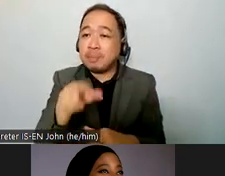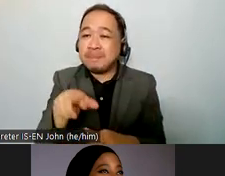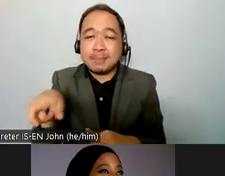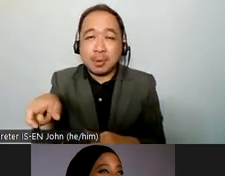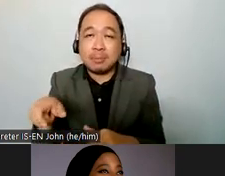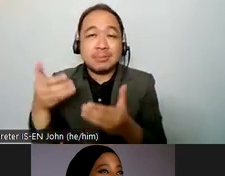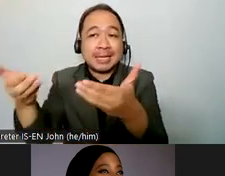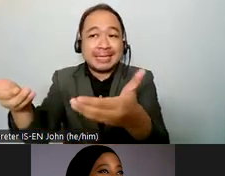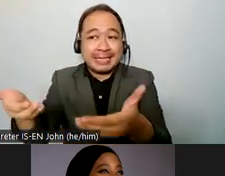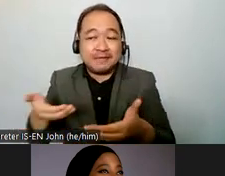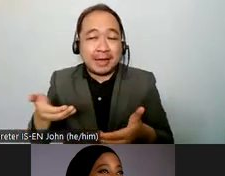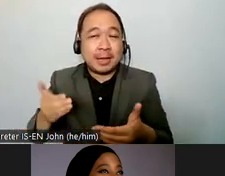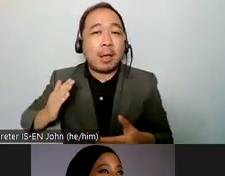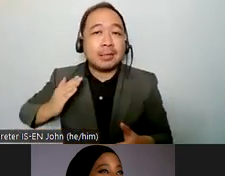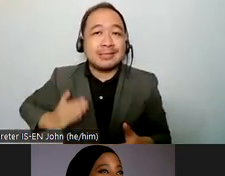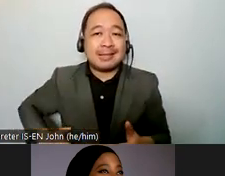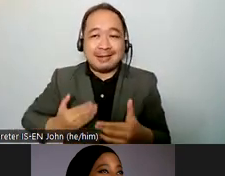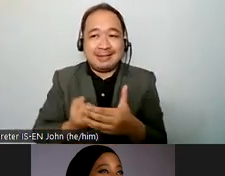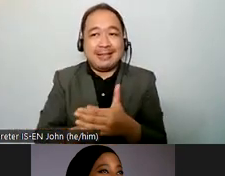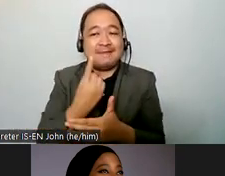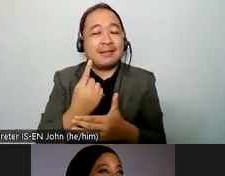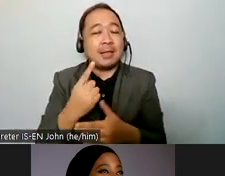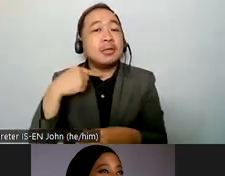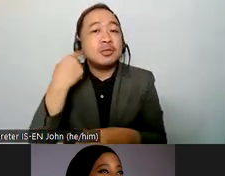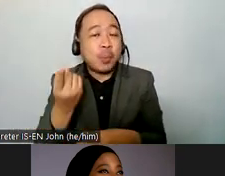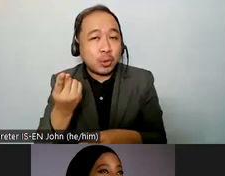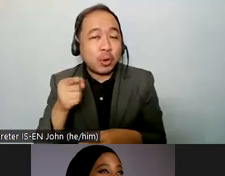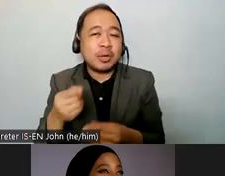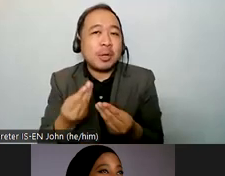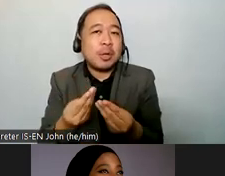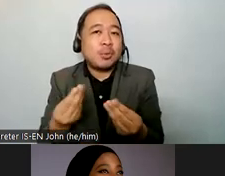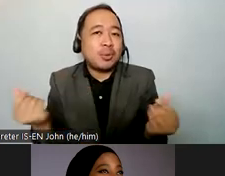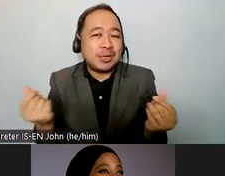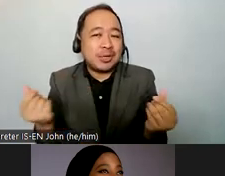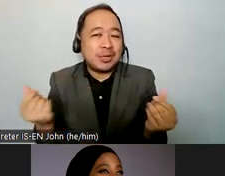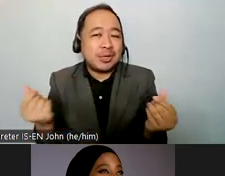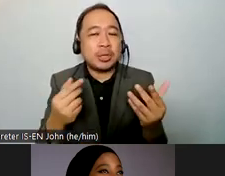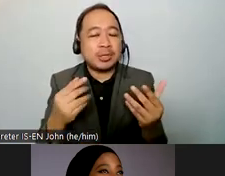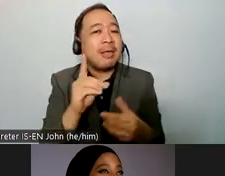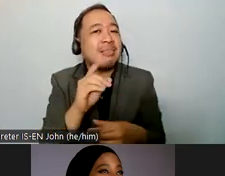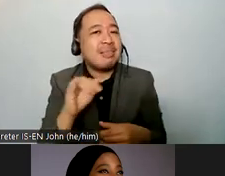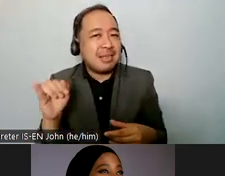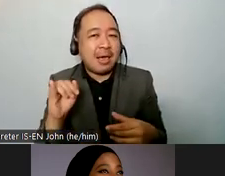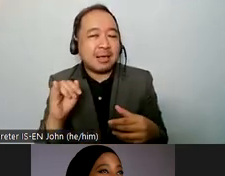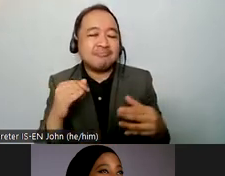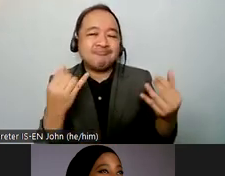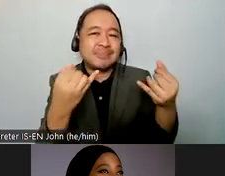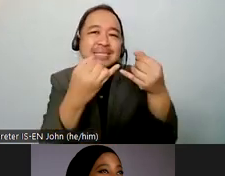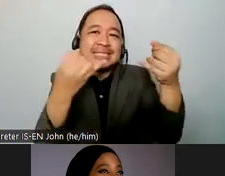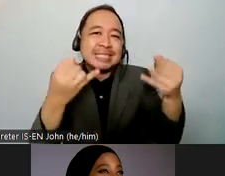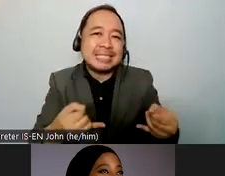on remedy and reparation for institutionalization and i'll put the link in the chat thank you thank